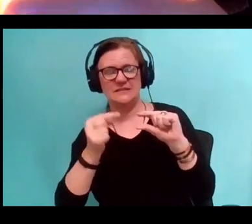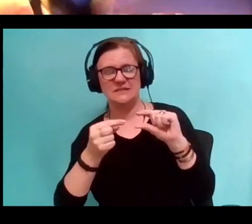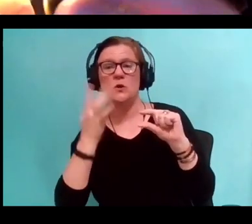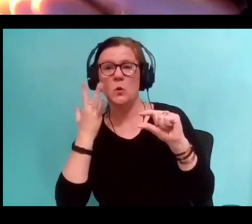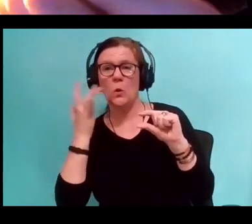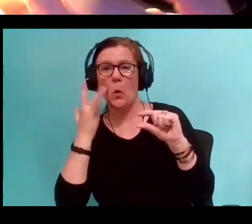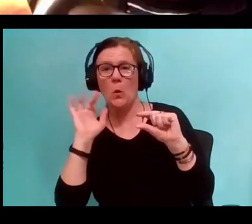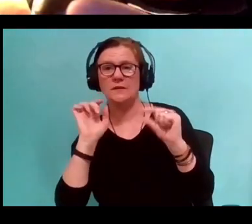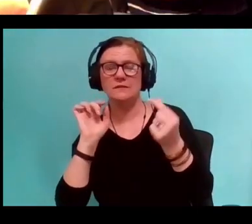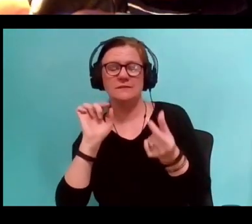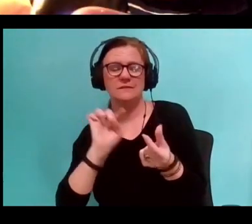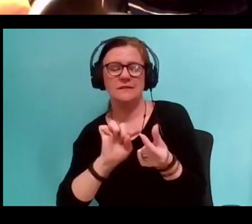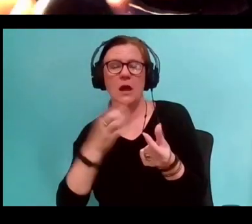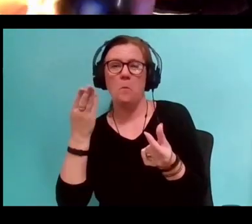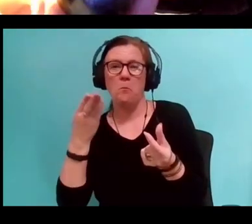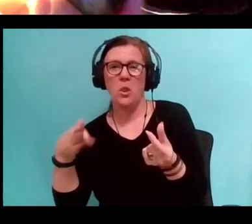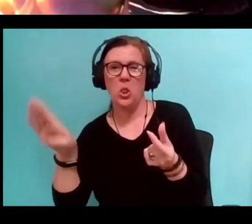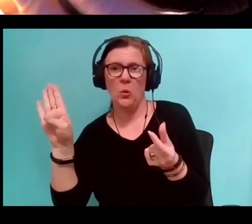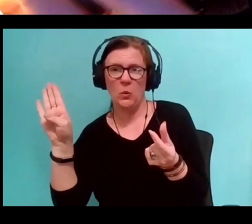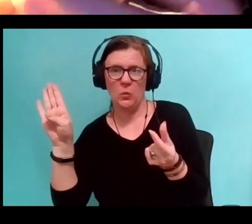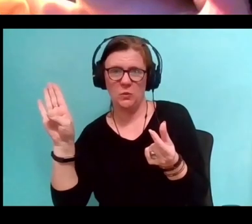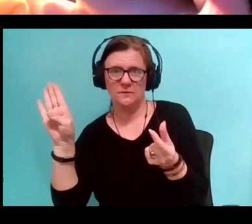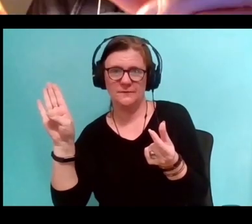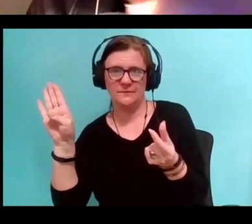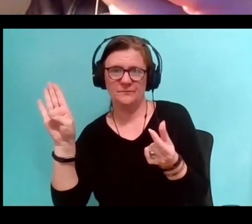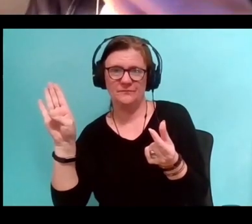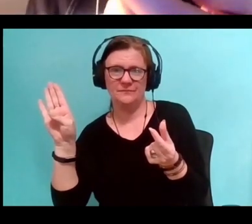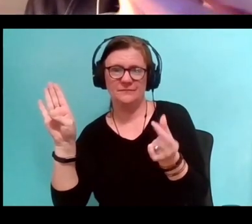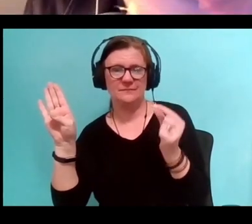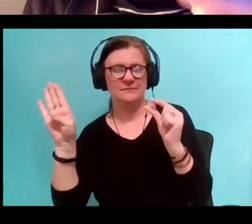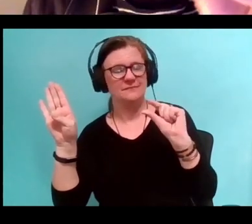And on the other side, it is blue Tiger's eye. And I love to have this around